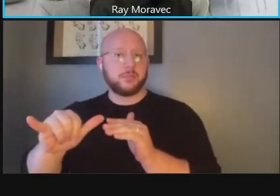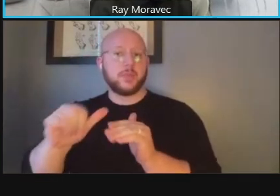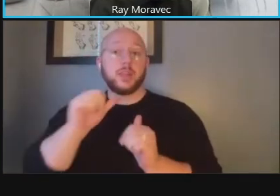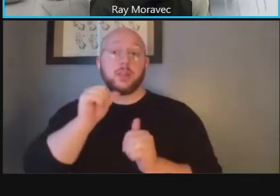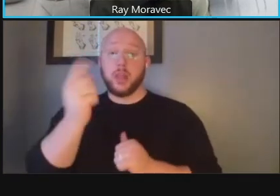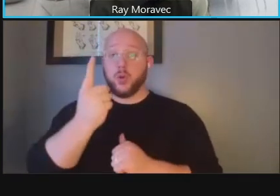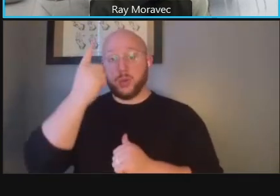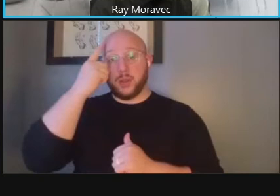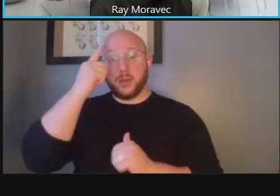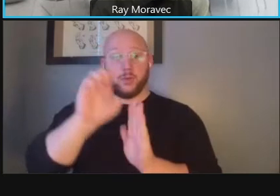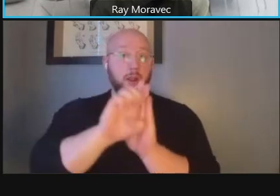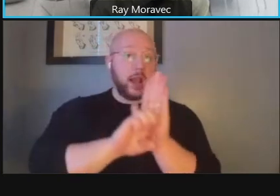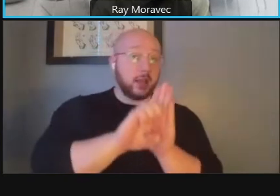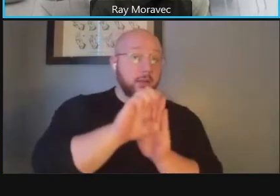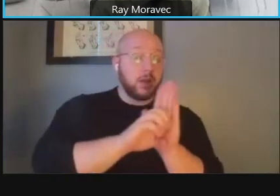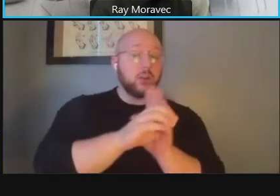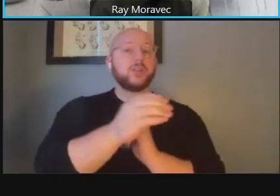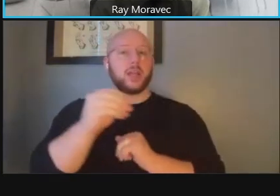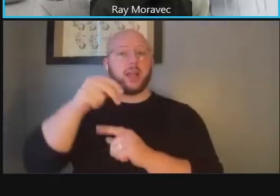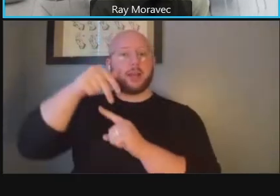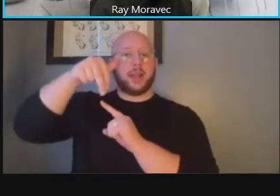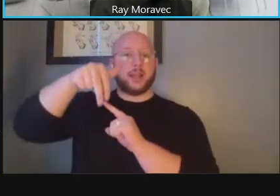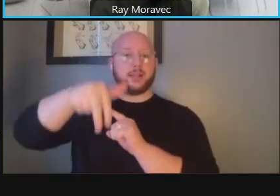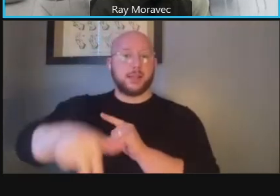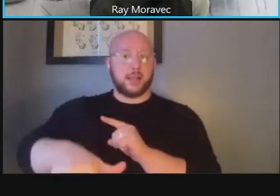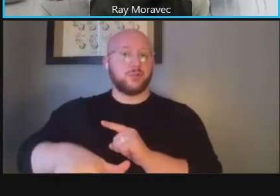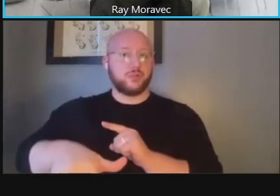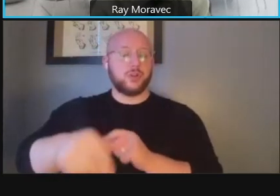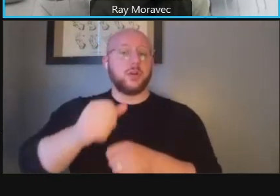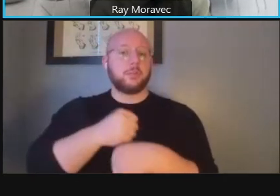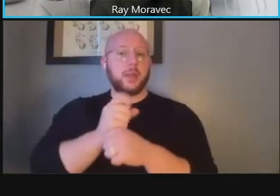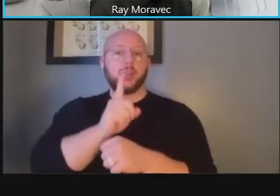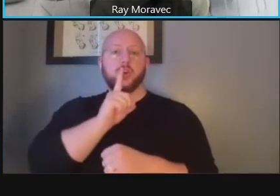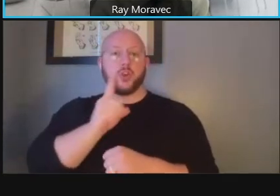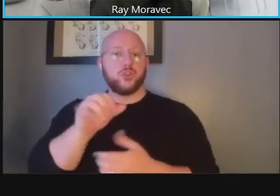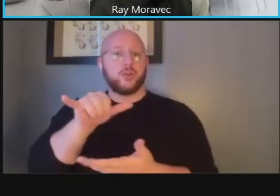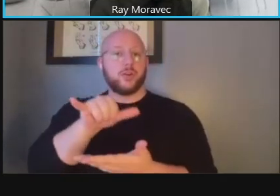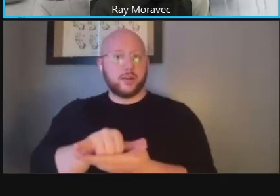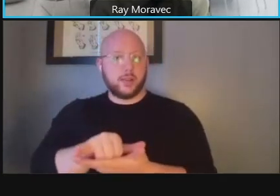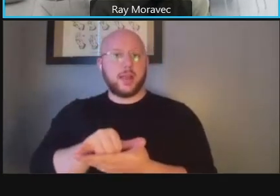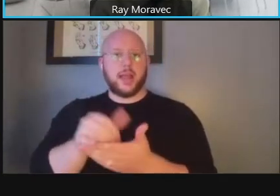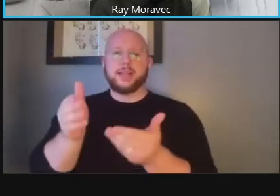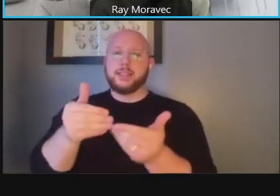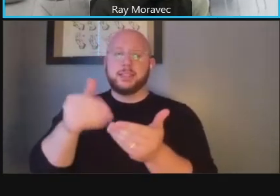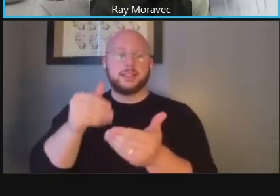but also where the elevators are located and making sure that they're easily accessible but